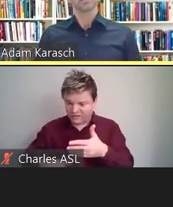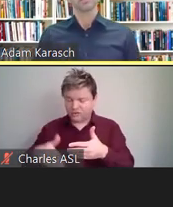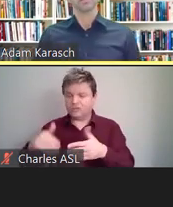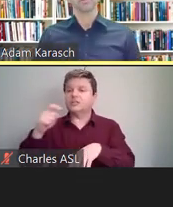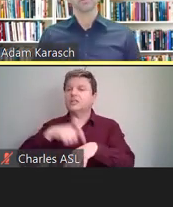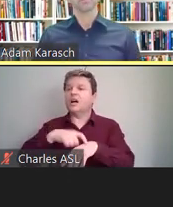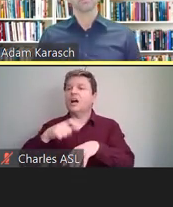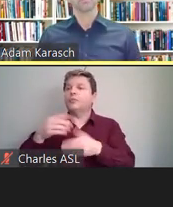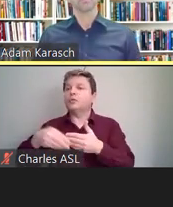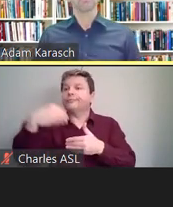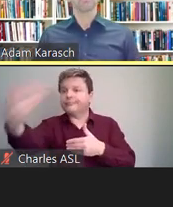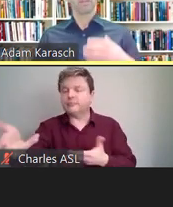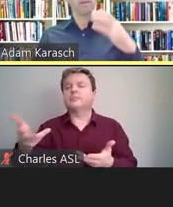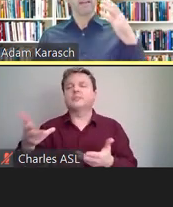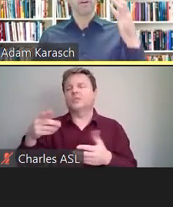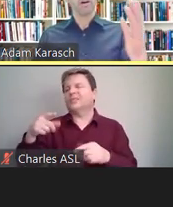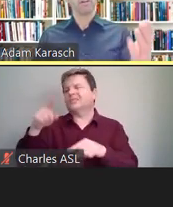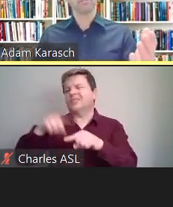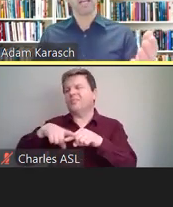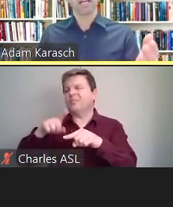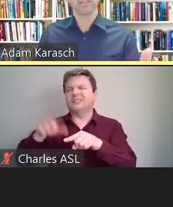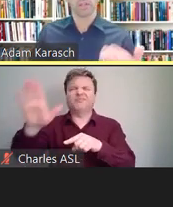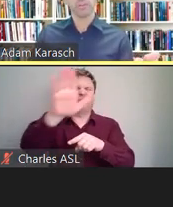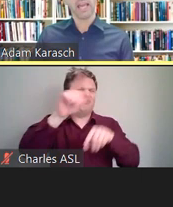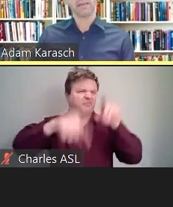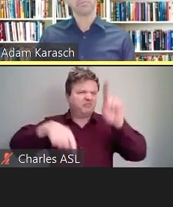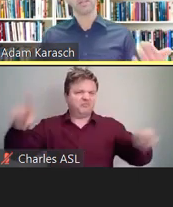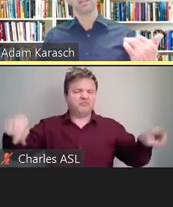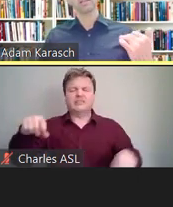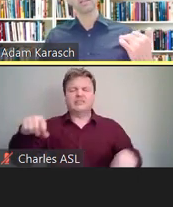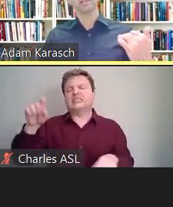So then we have offline or closed captioning.